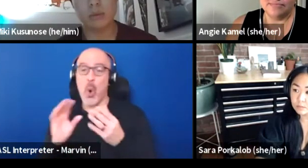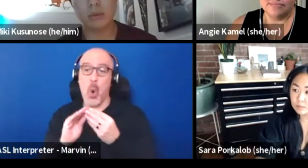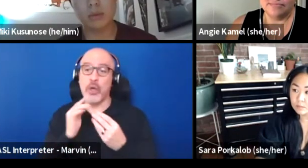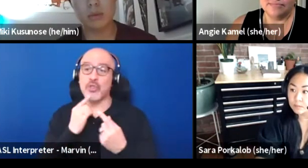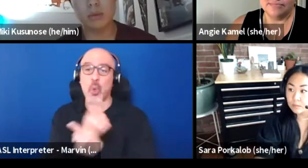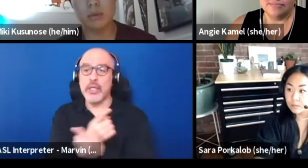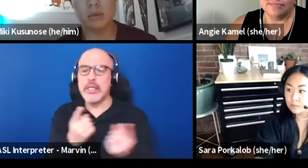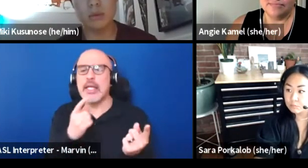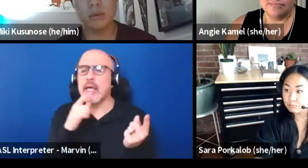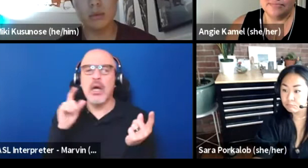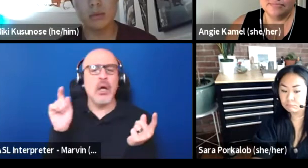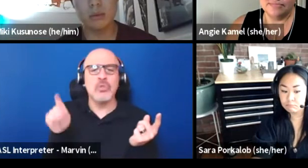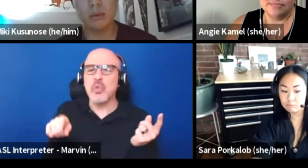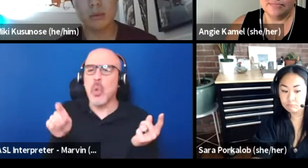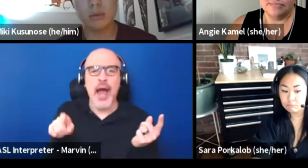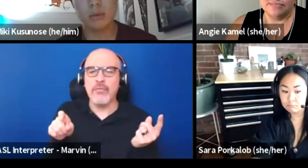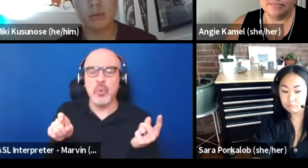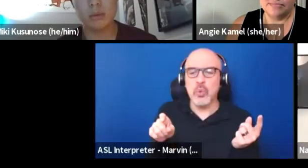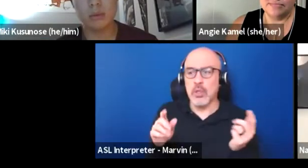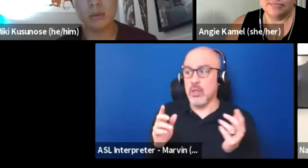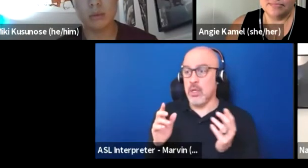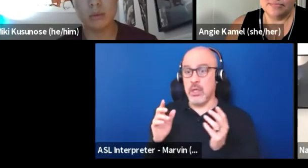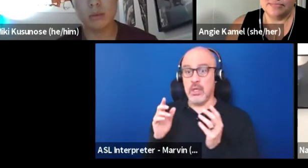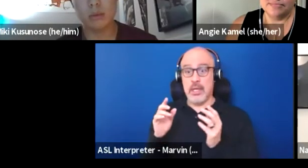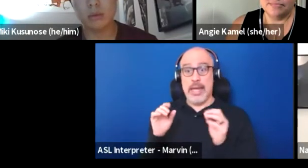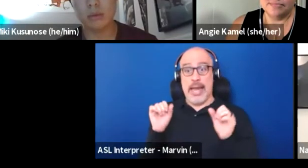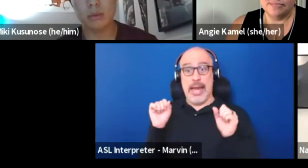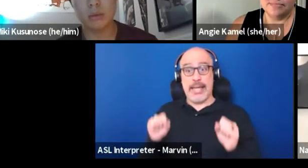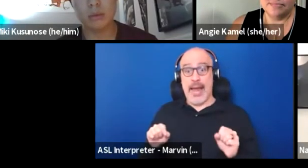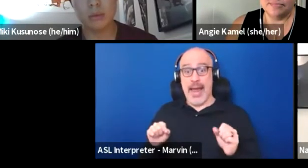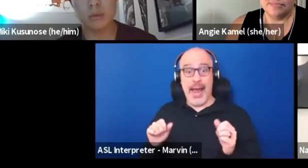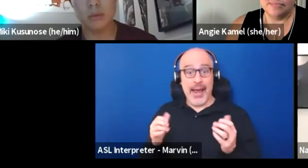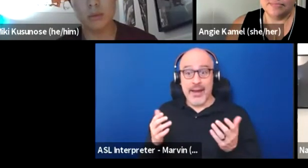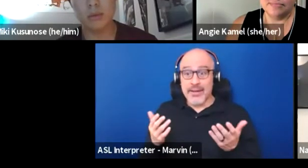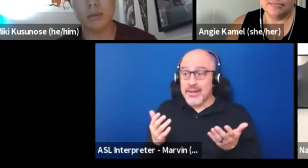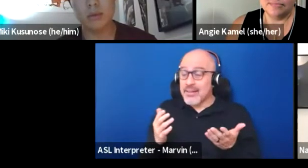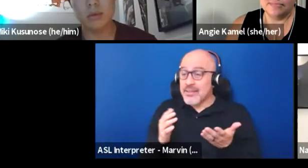And it can perhaps be a form of communication